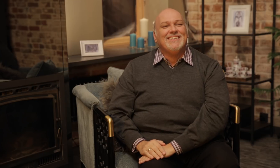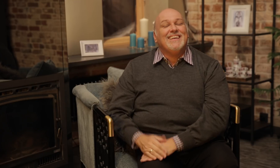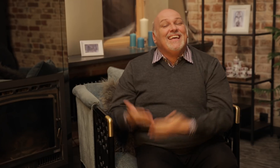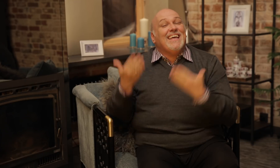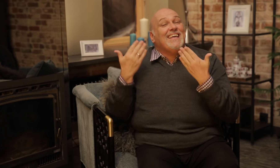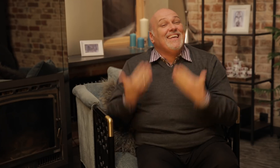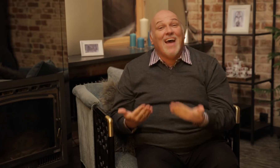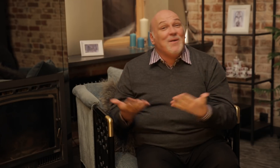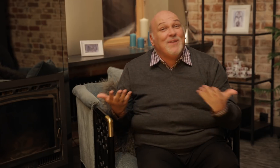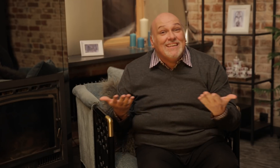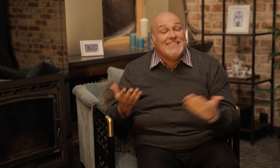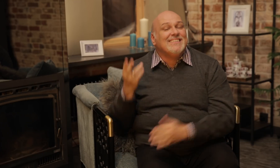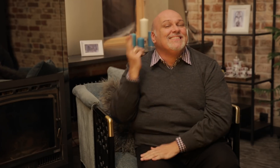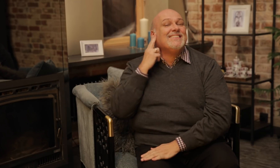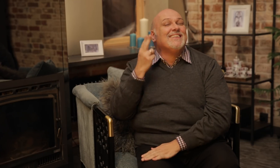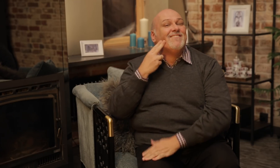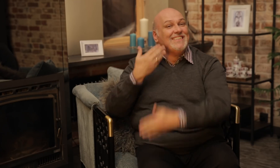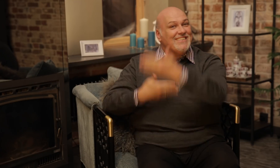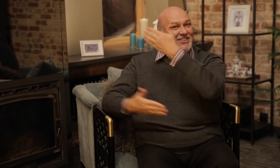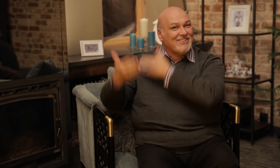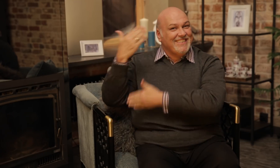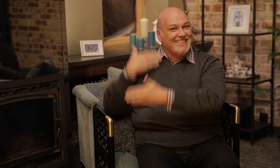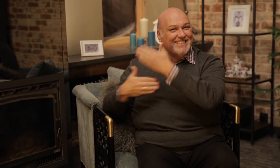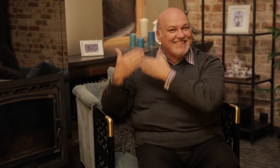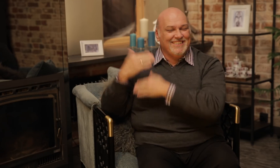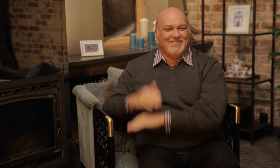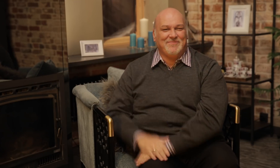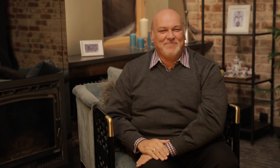Now it’s time for Deaf History!